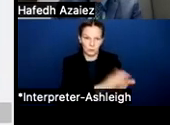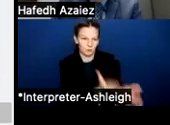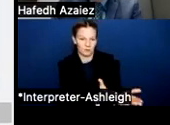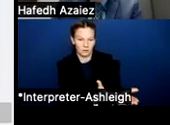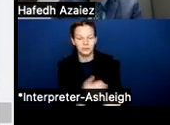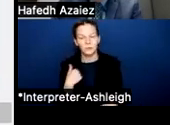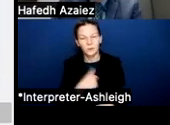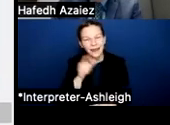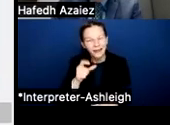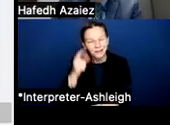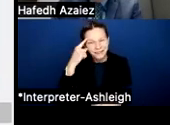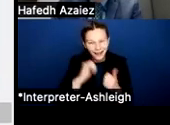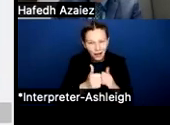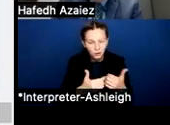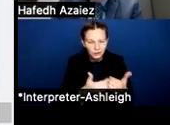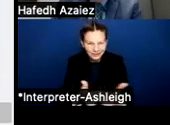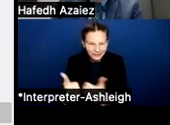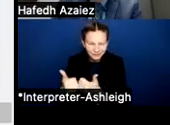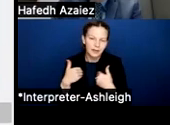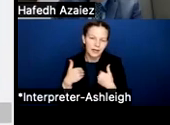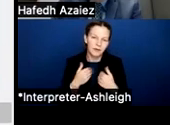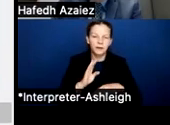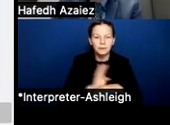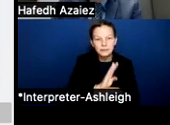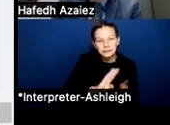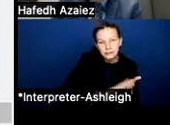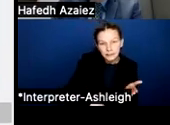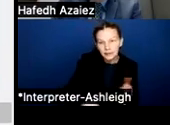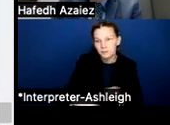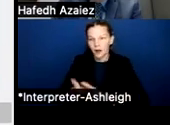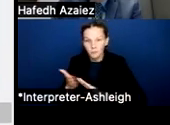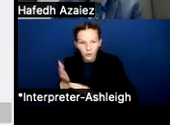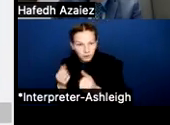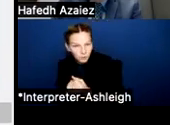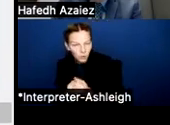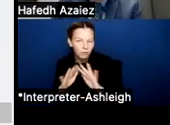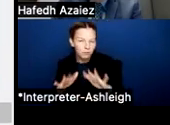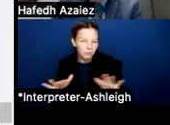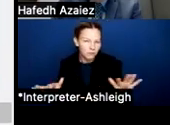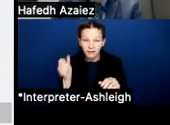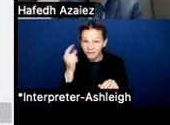like business exempt, operations support, et cetera, et cetera. But the reality is, is that there's lots of different types of positions